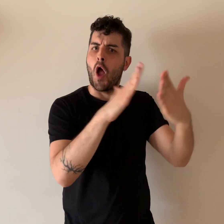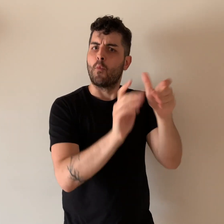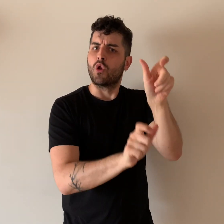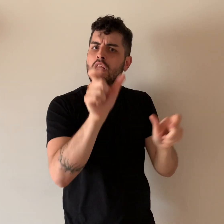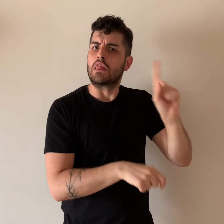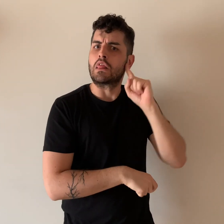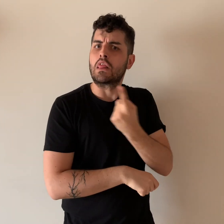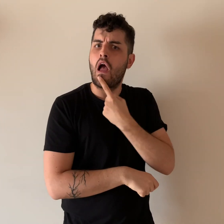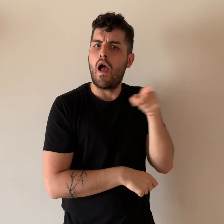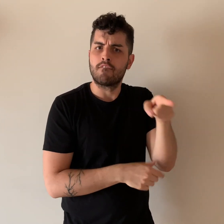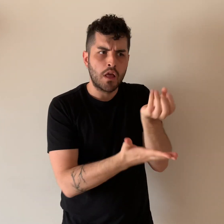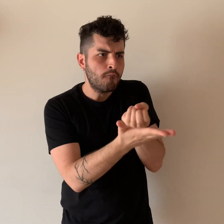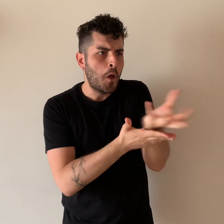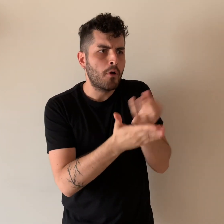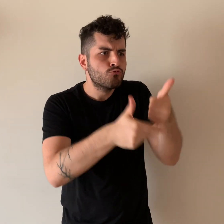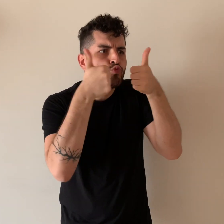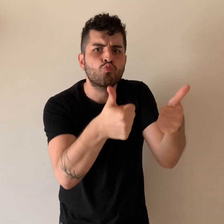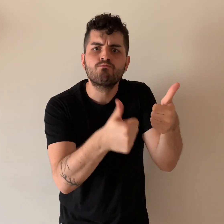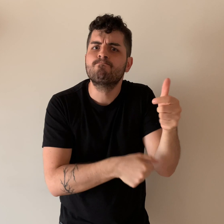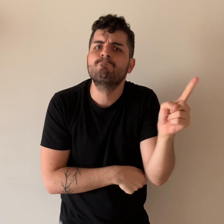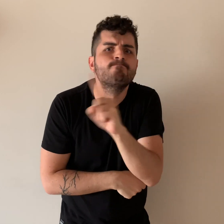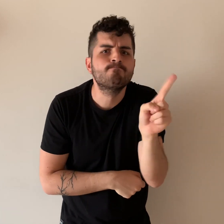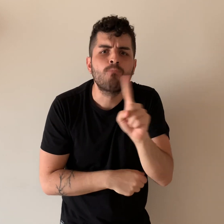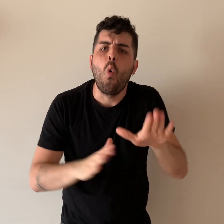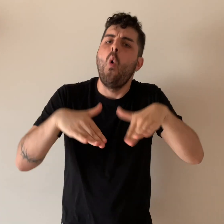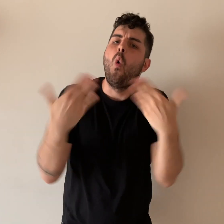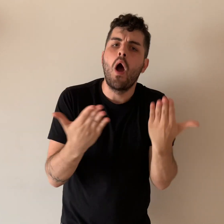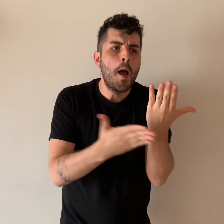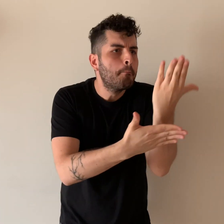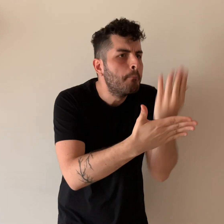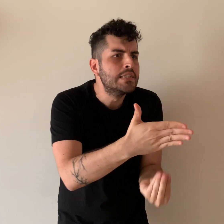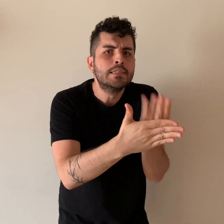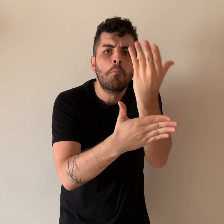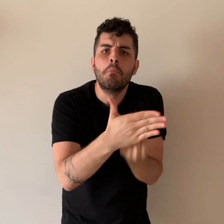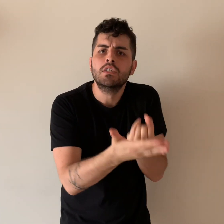the Deaf community at risk of misinformation or missing